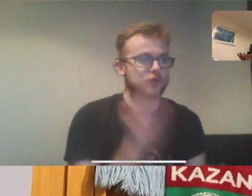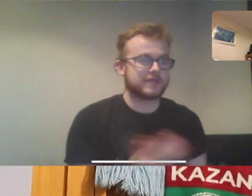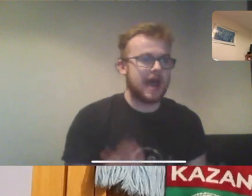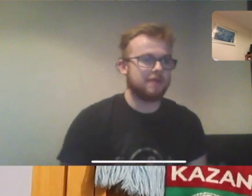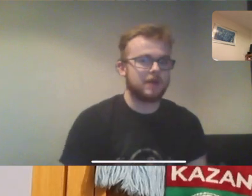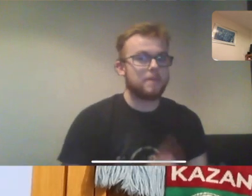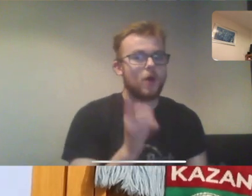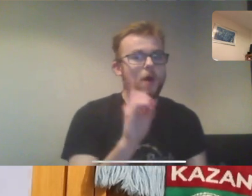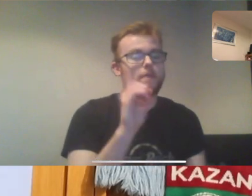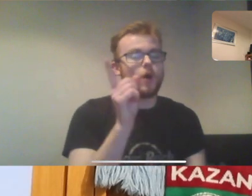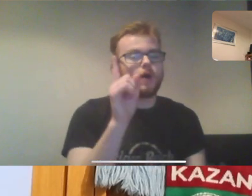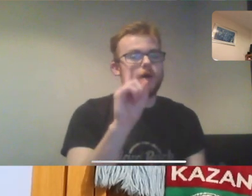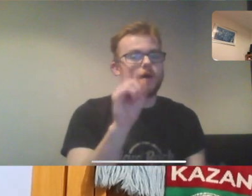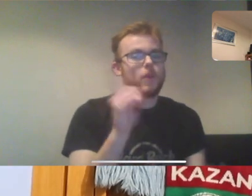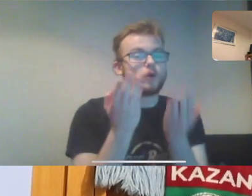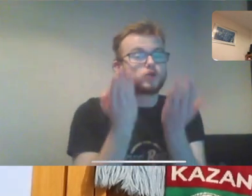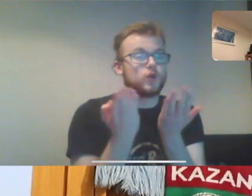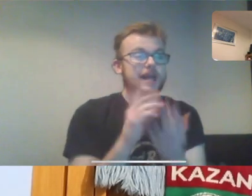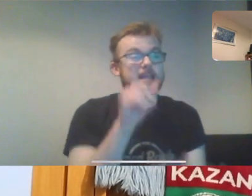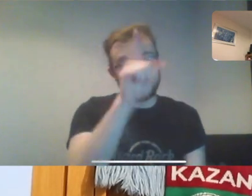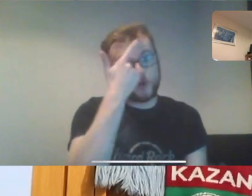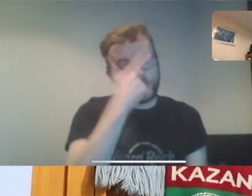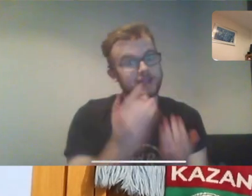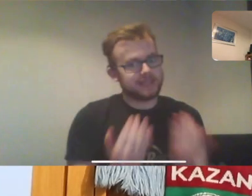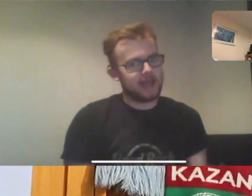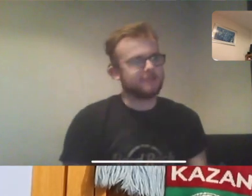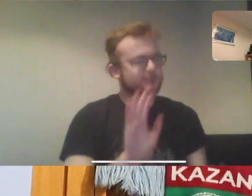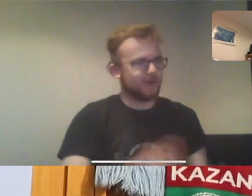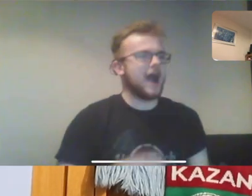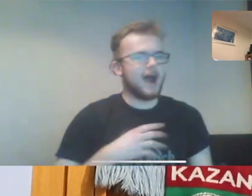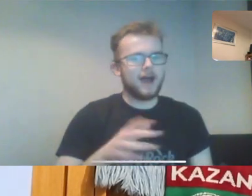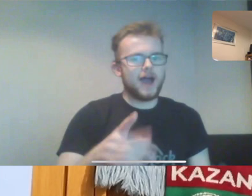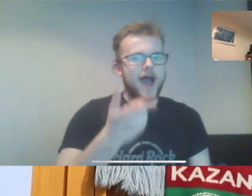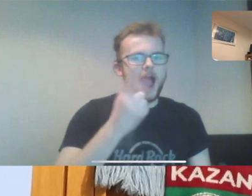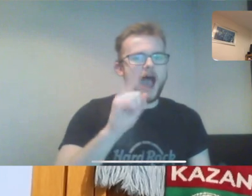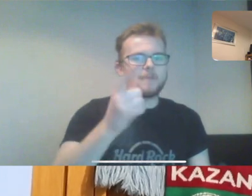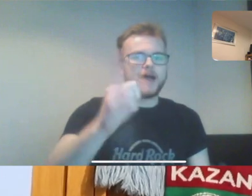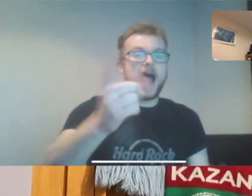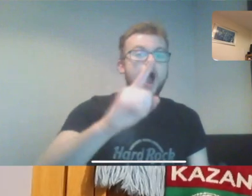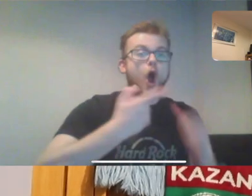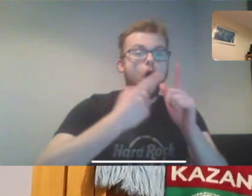Thomas: true Thomas: that's' true Rhys: but...but the truth is that is your lucky day! so... Thomas: how is that a lucky game?